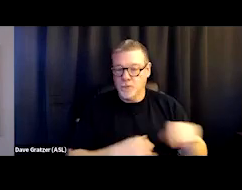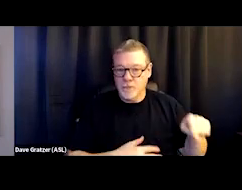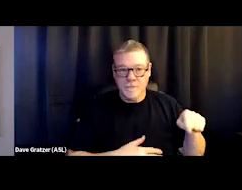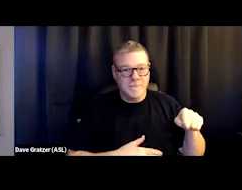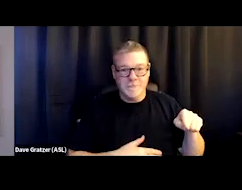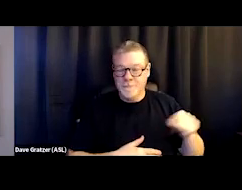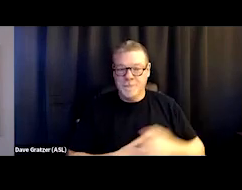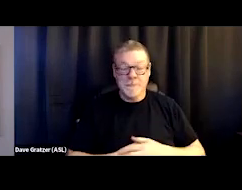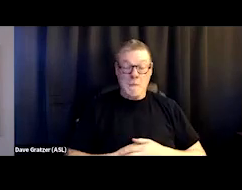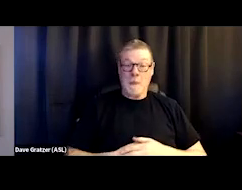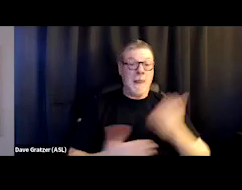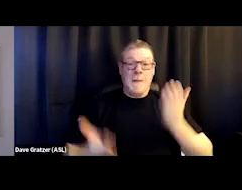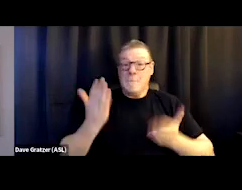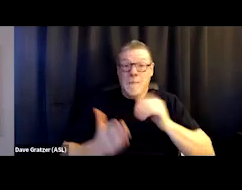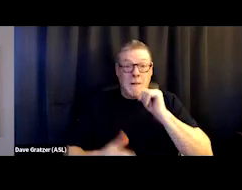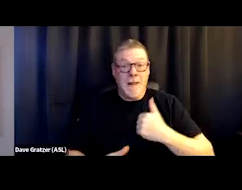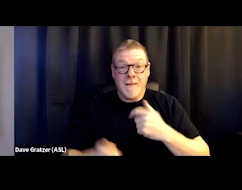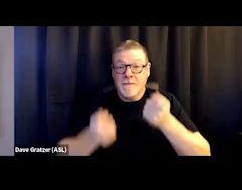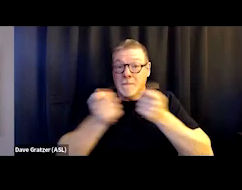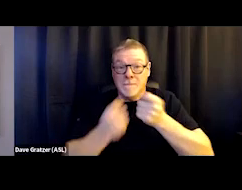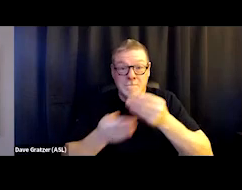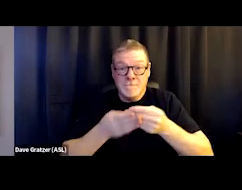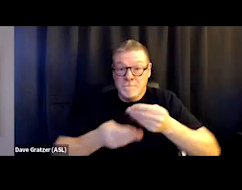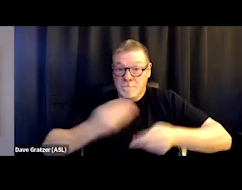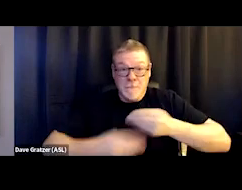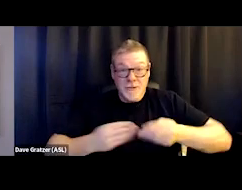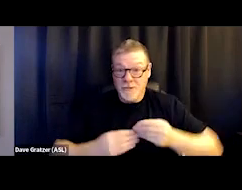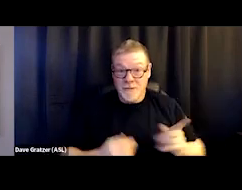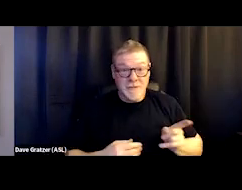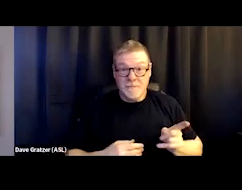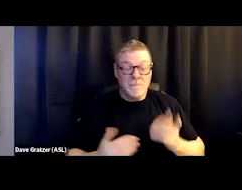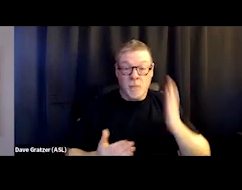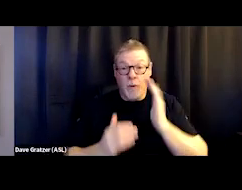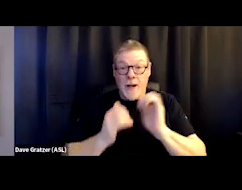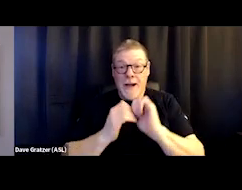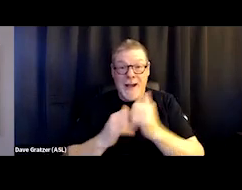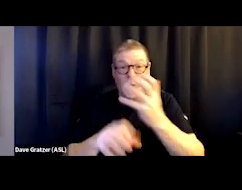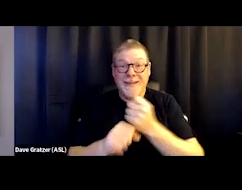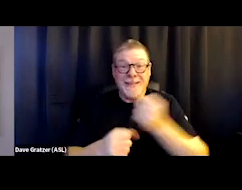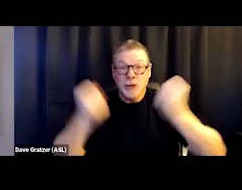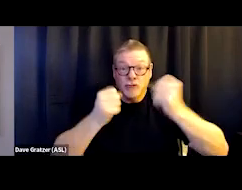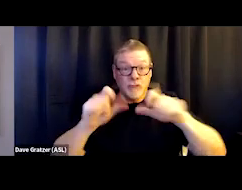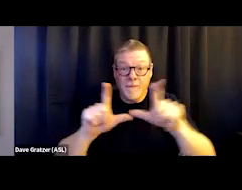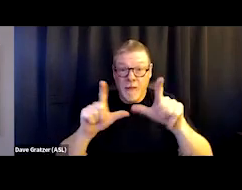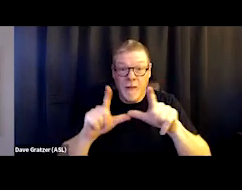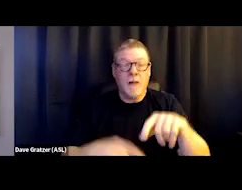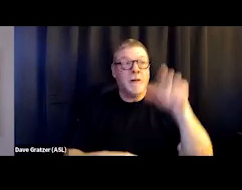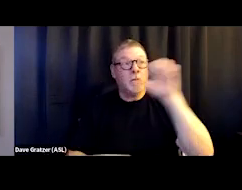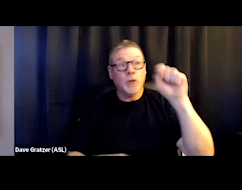They may not have the ability to manage a budget. In some cases, they don't know how to get their driver's license or Social Security card.